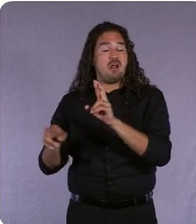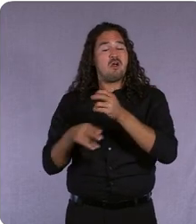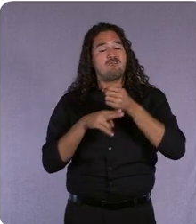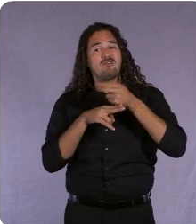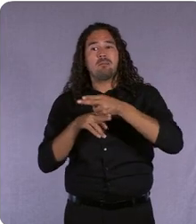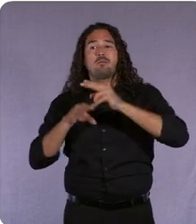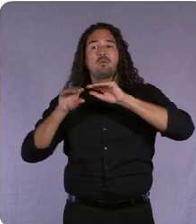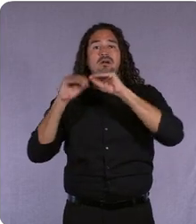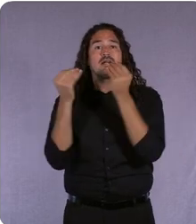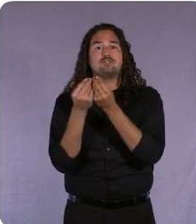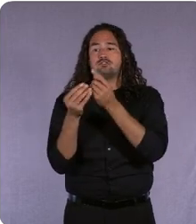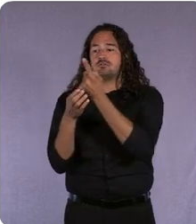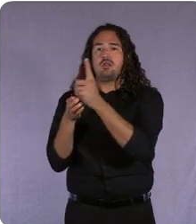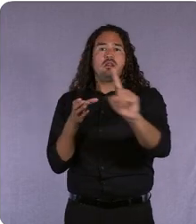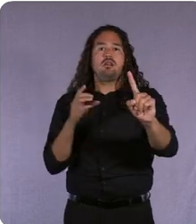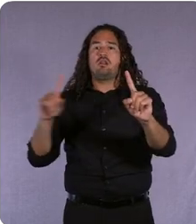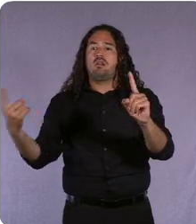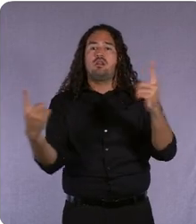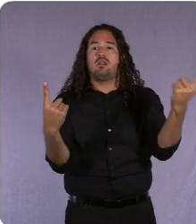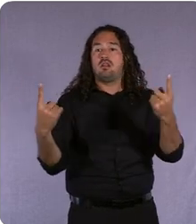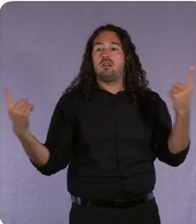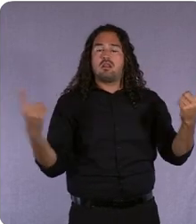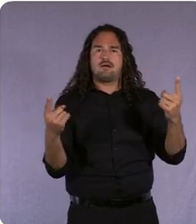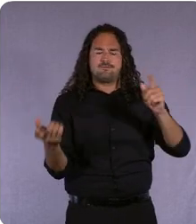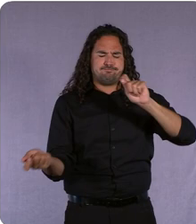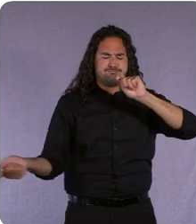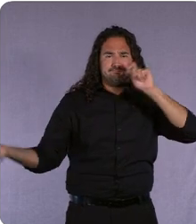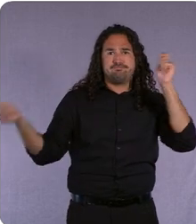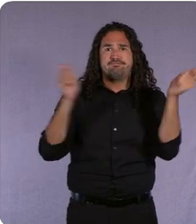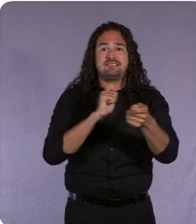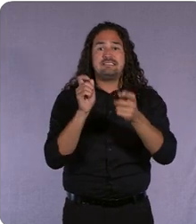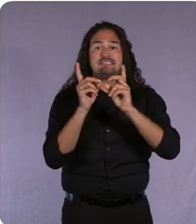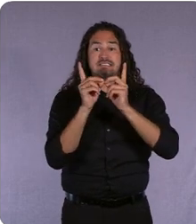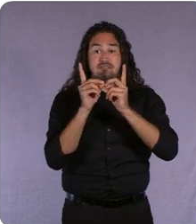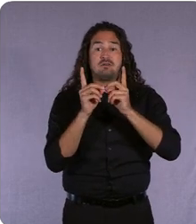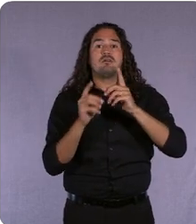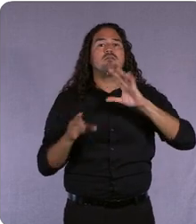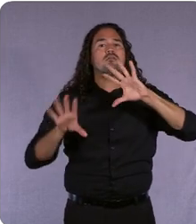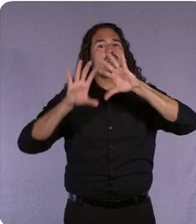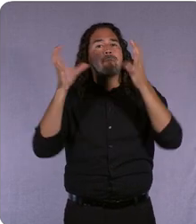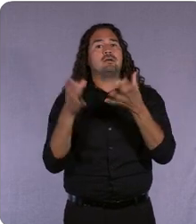silos to make digital transformation a company-wide initiative. Let's look at Kia.